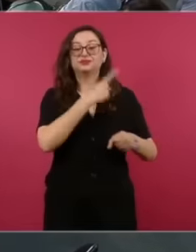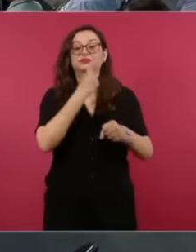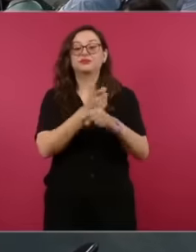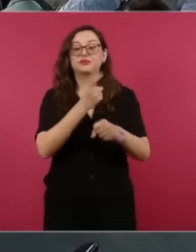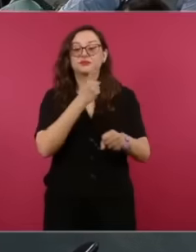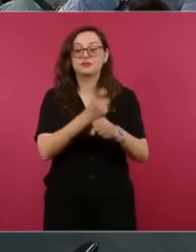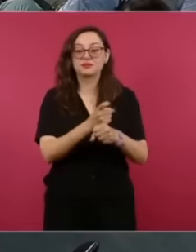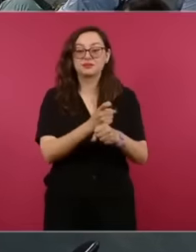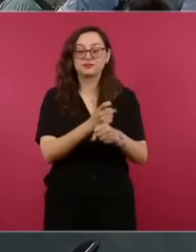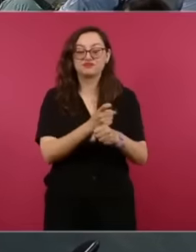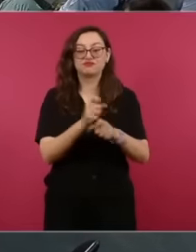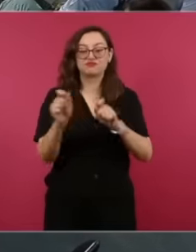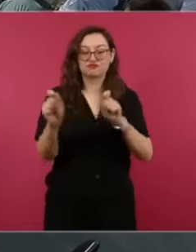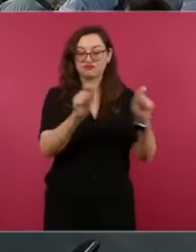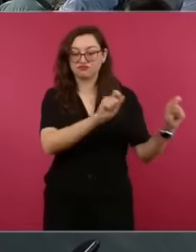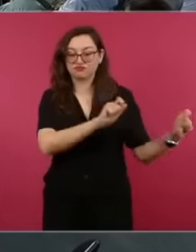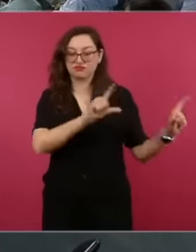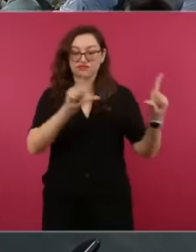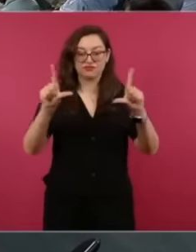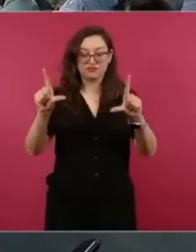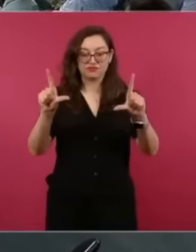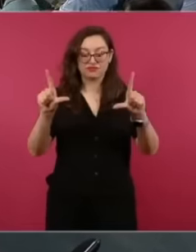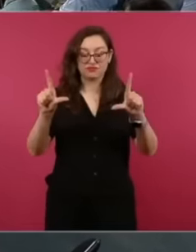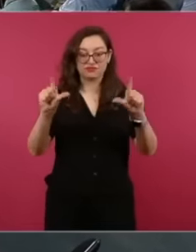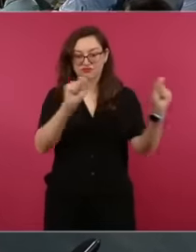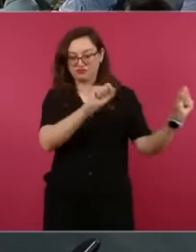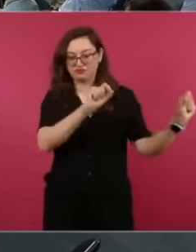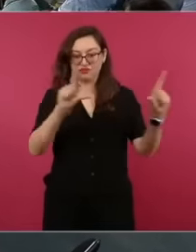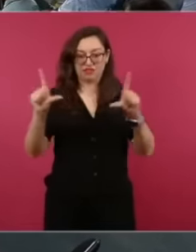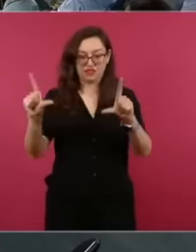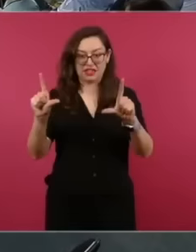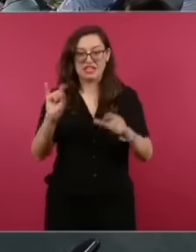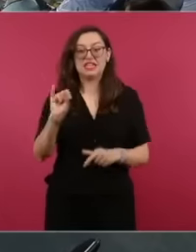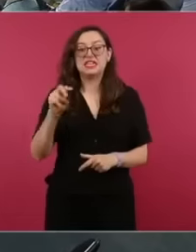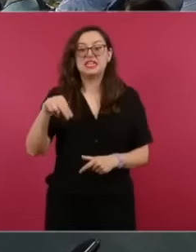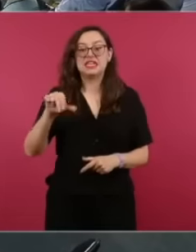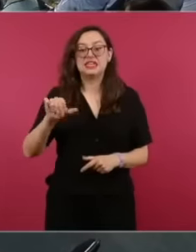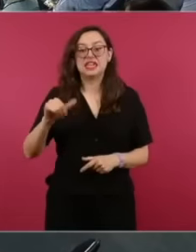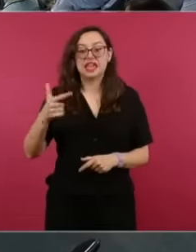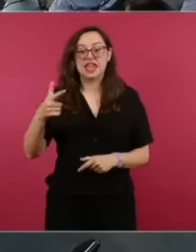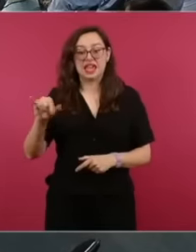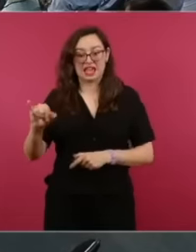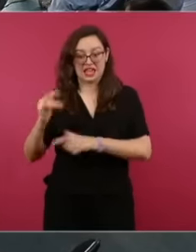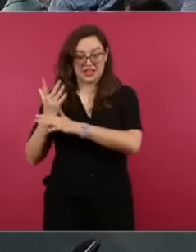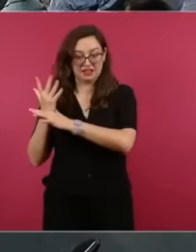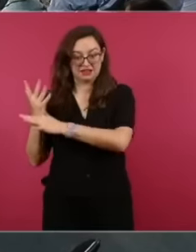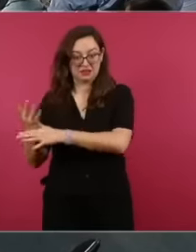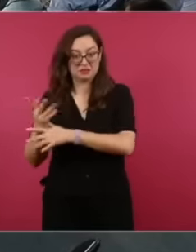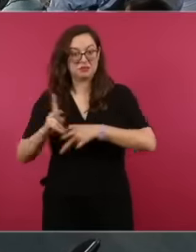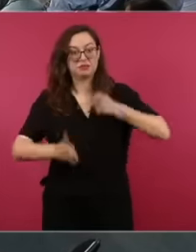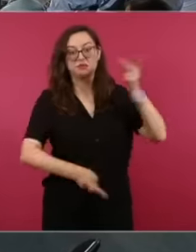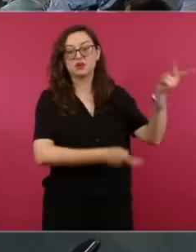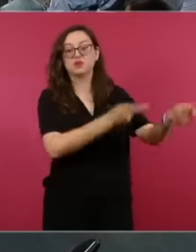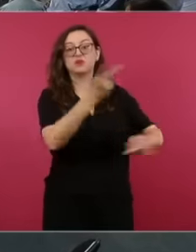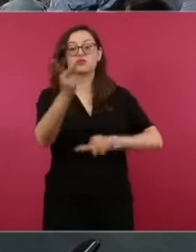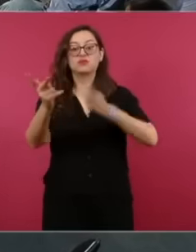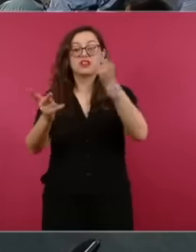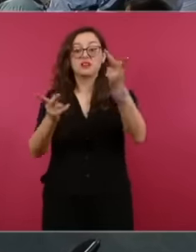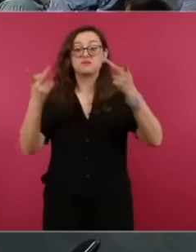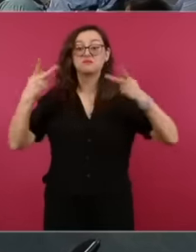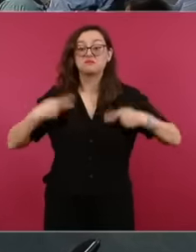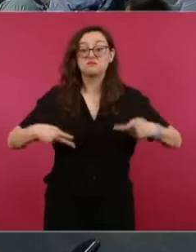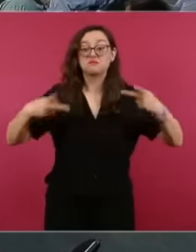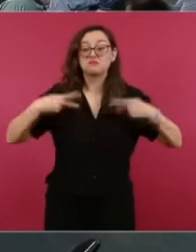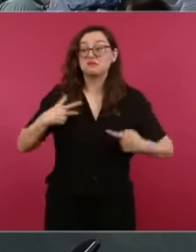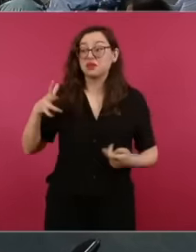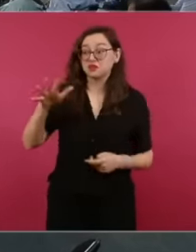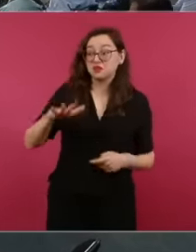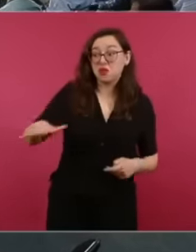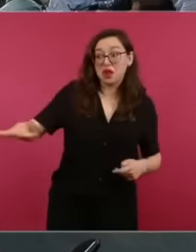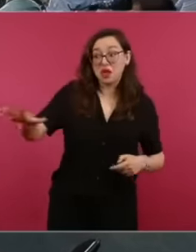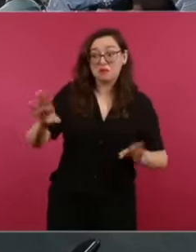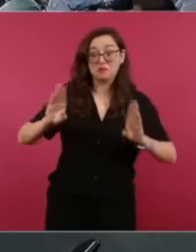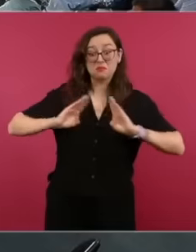people see two two two more plates of the inji two plates How people see Their perception